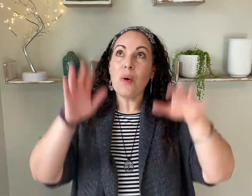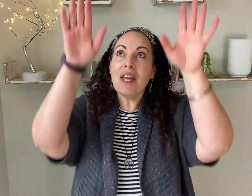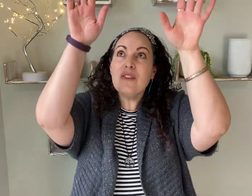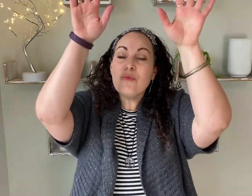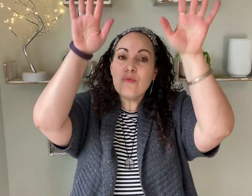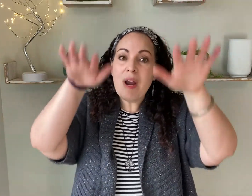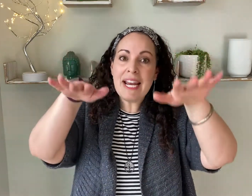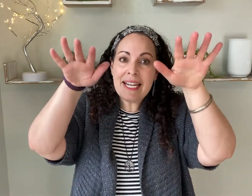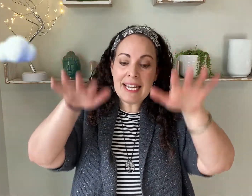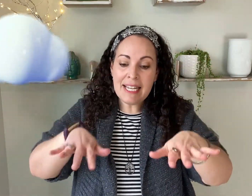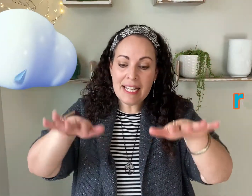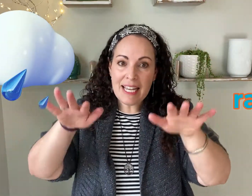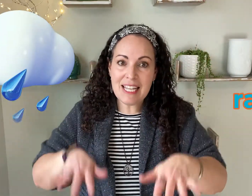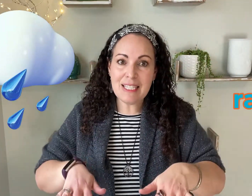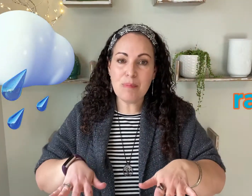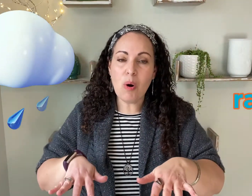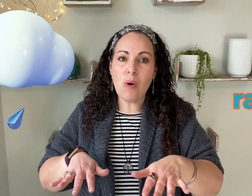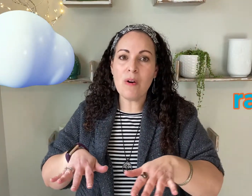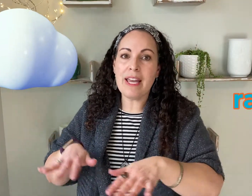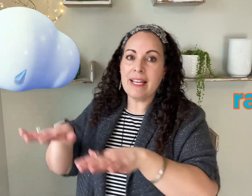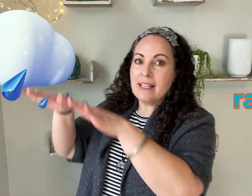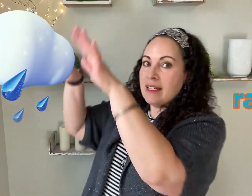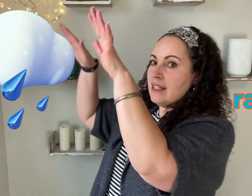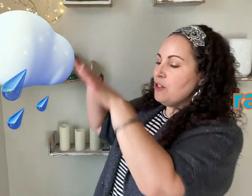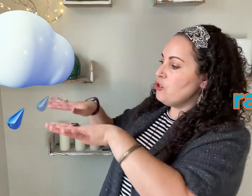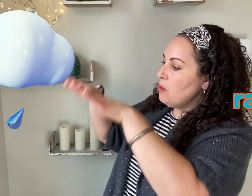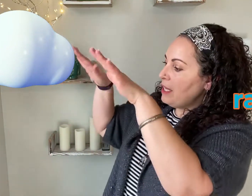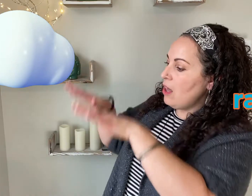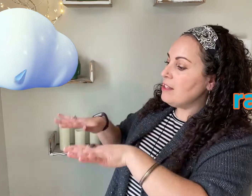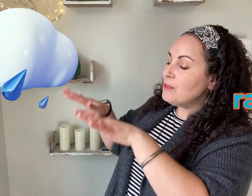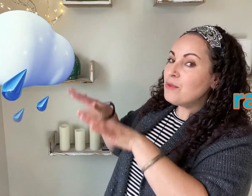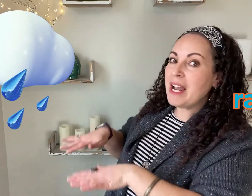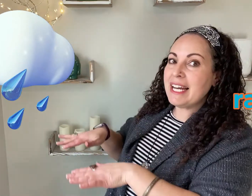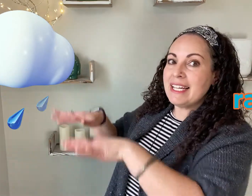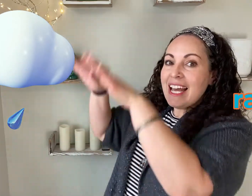So it's raining it's pouring. Show me lots of rain.